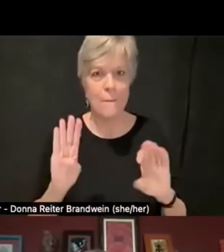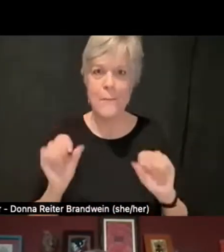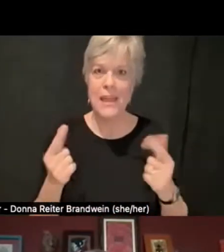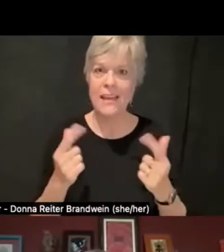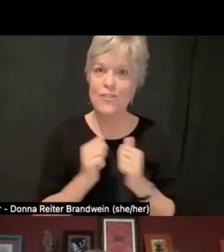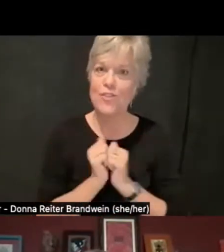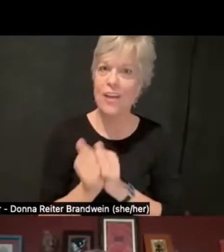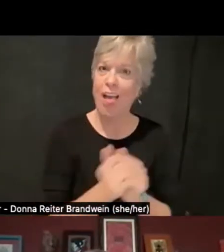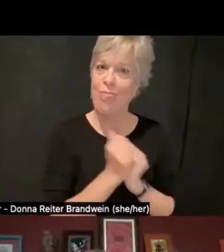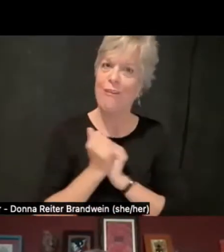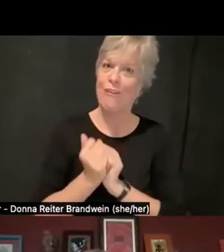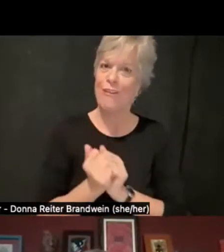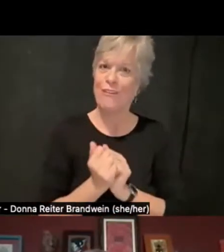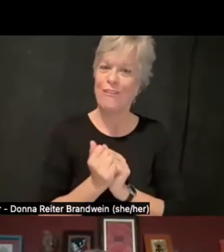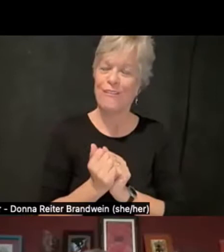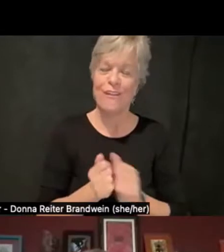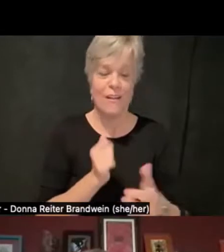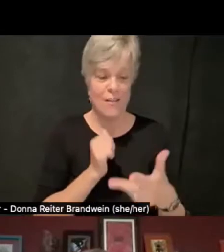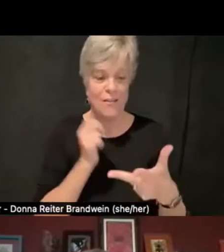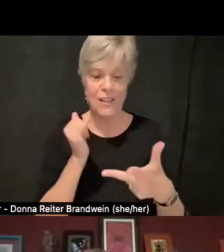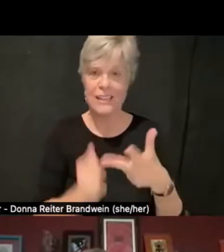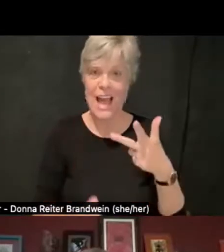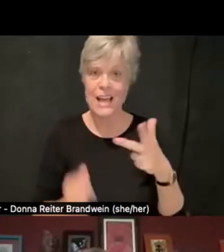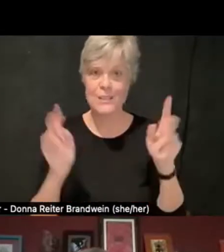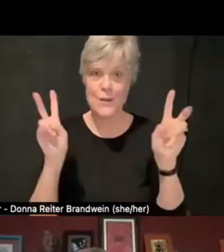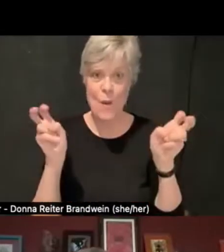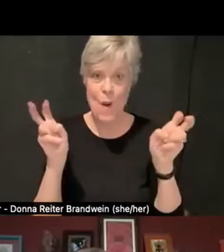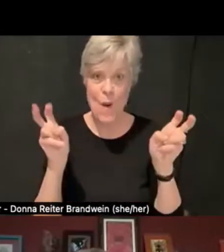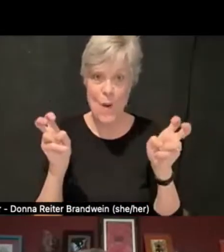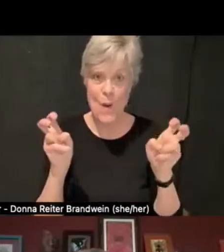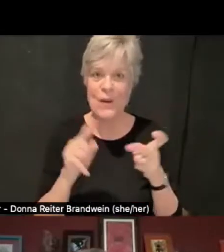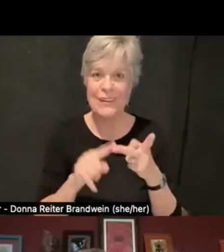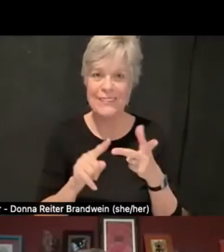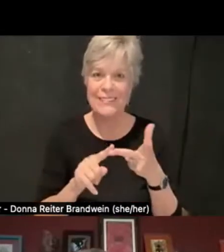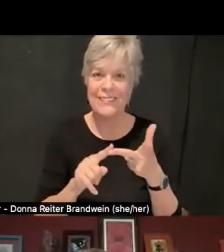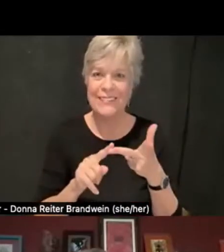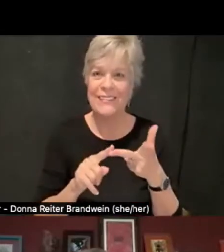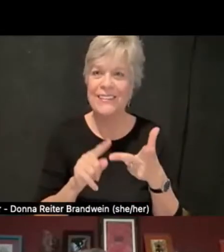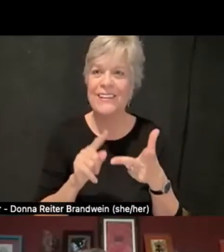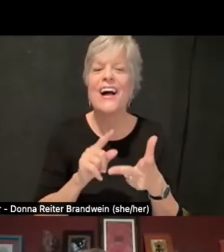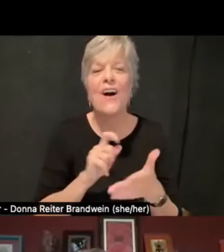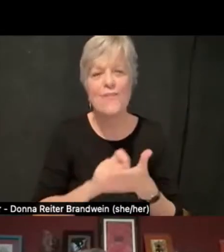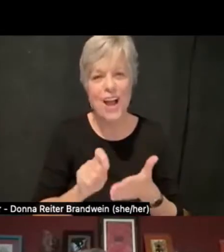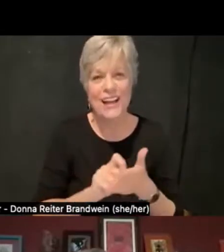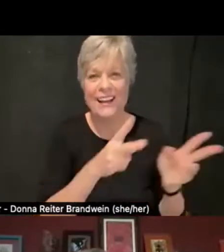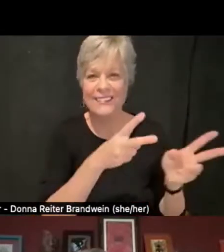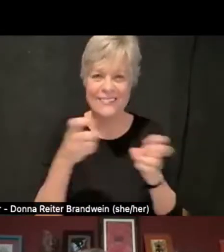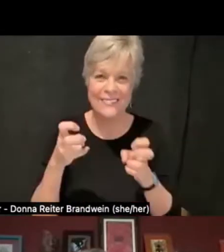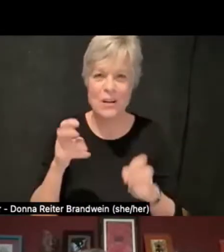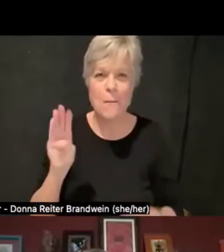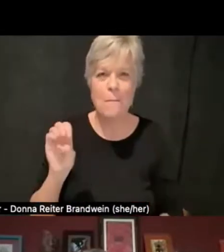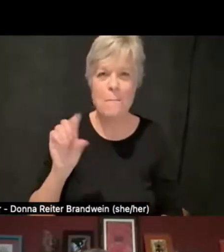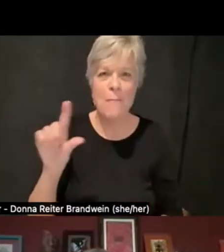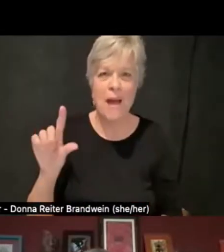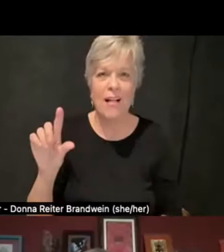And then the last one was writing from bell hooks, and her writing on porch sitting,